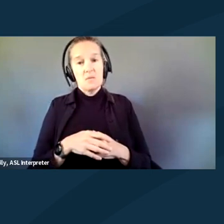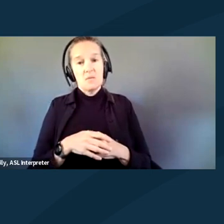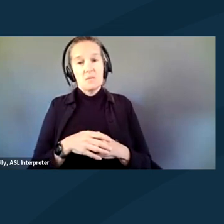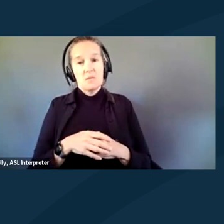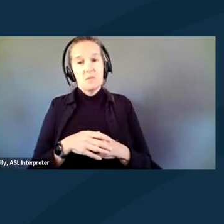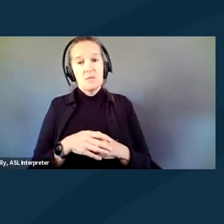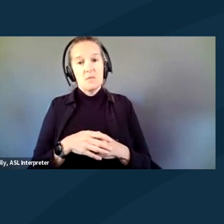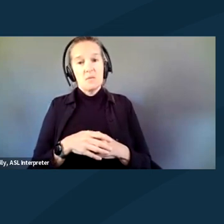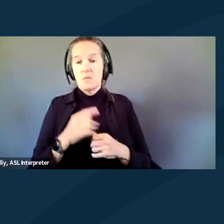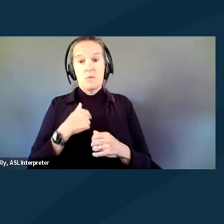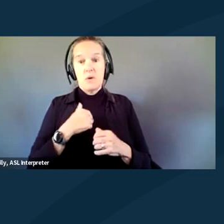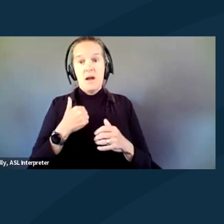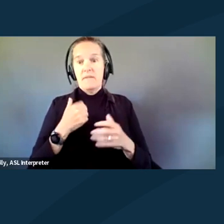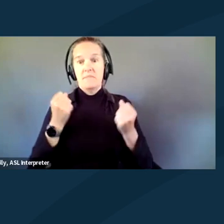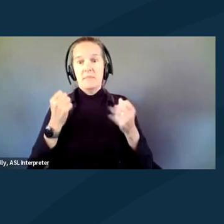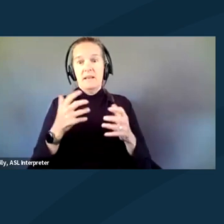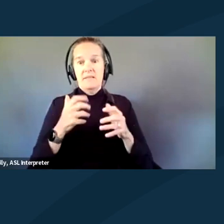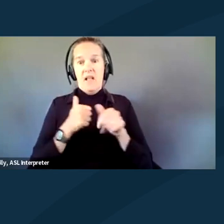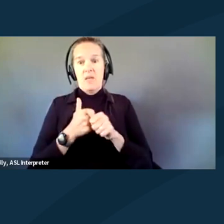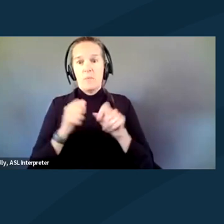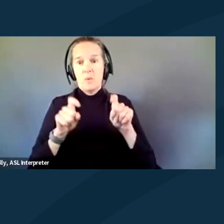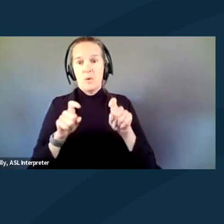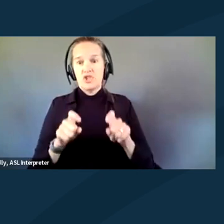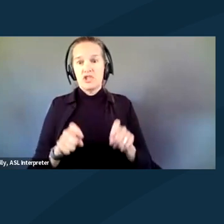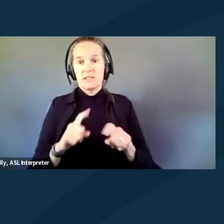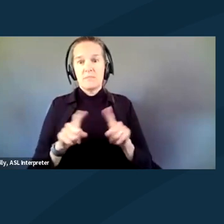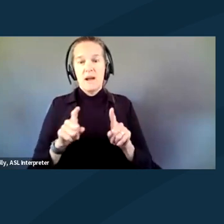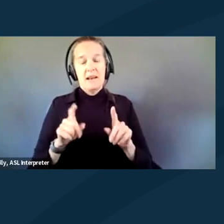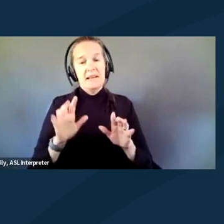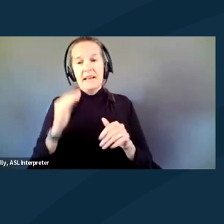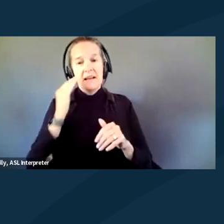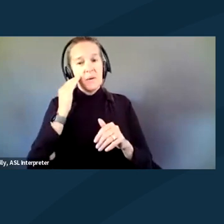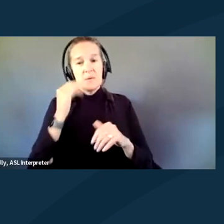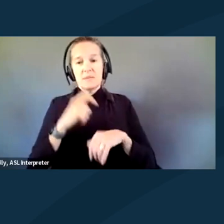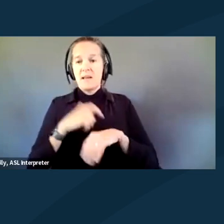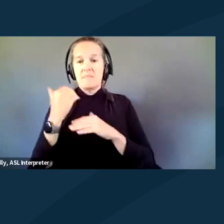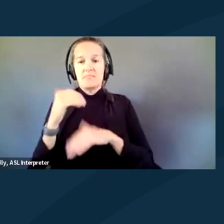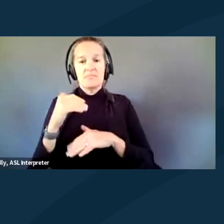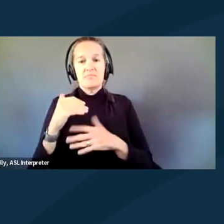I have so many follow up questions after that, but I know our time particularly for this segment is short.